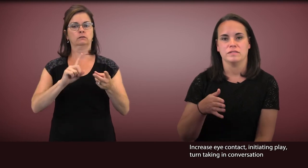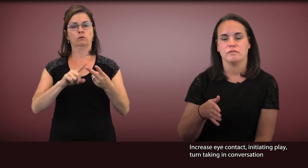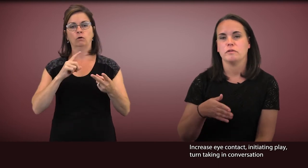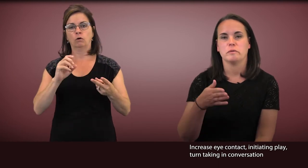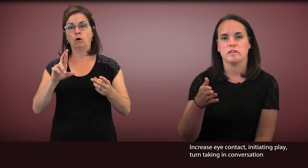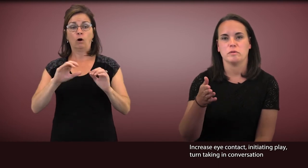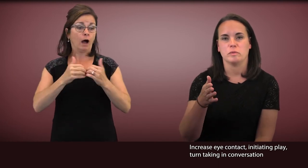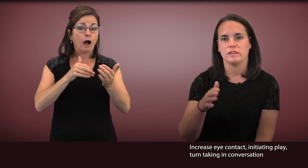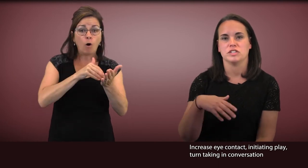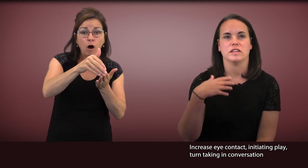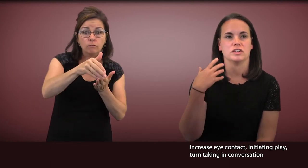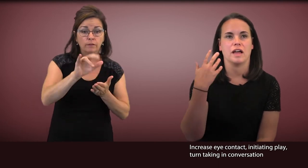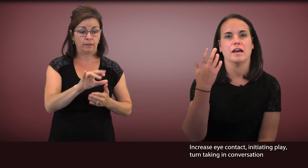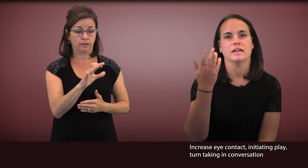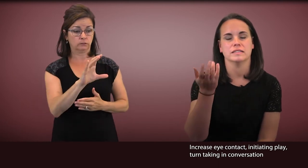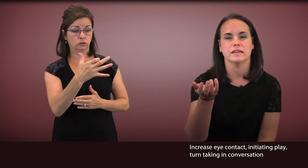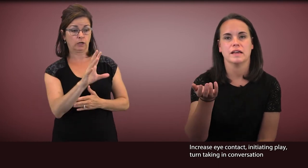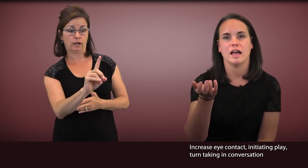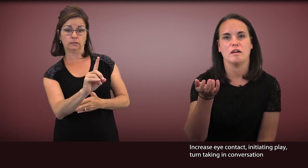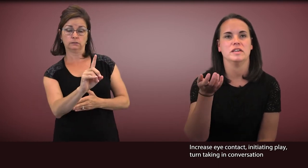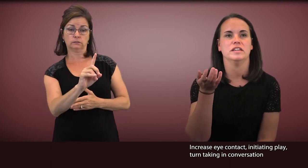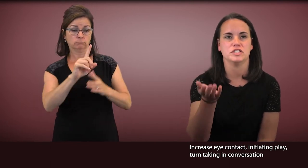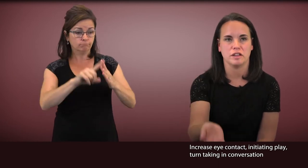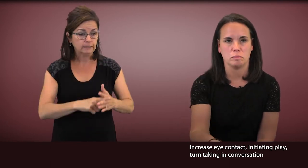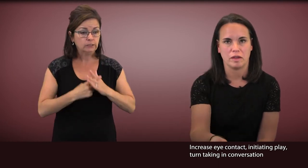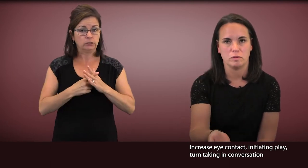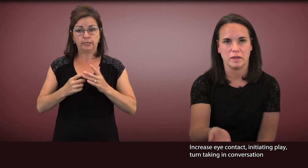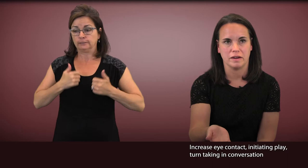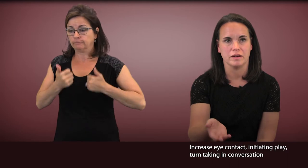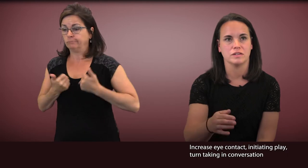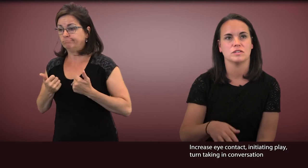of the frequency with which the child initiates play with peers,